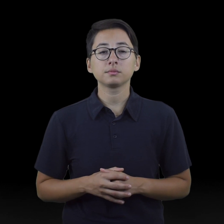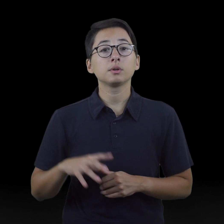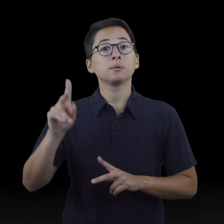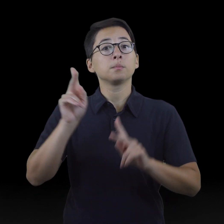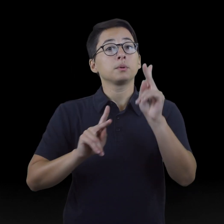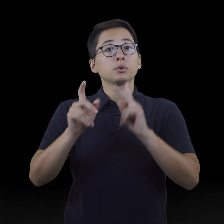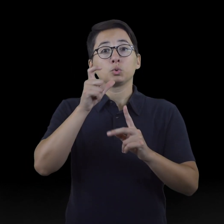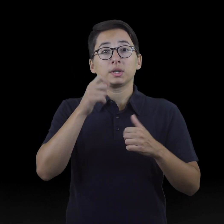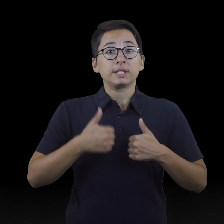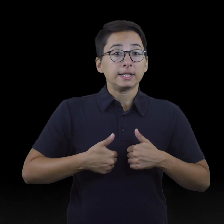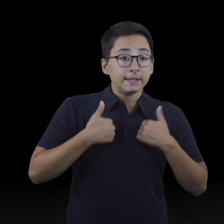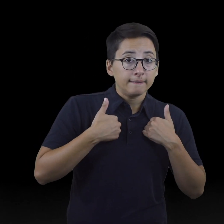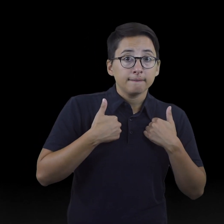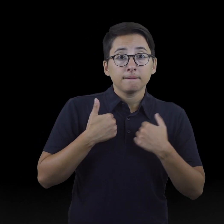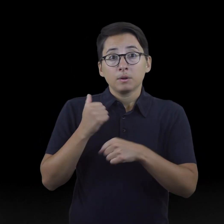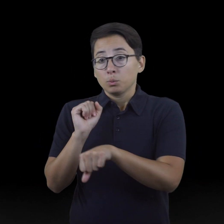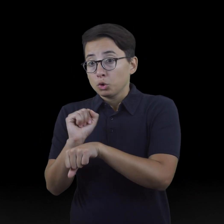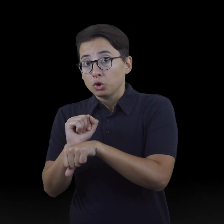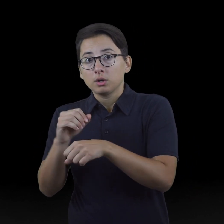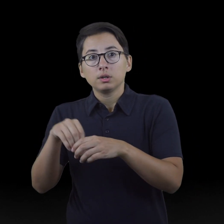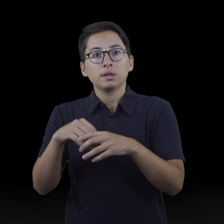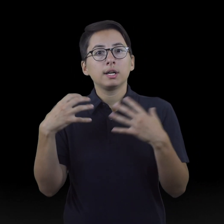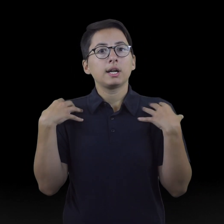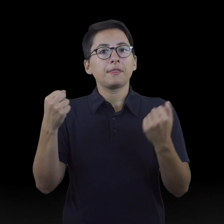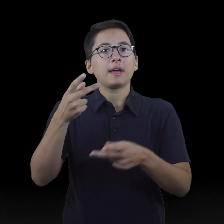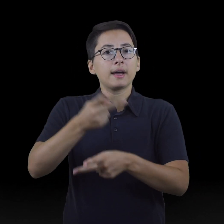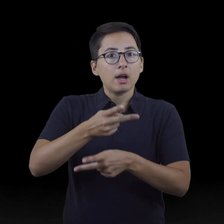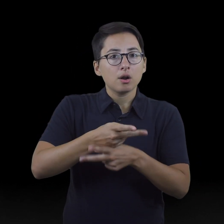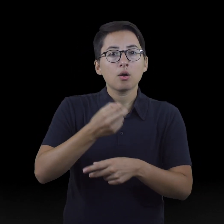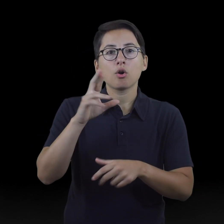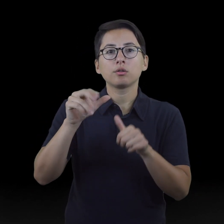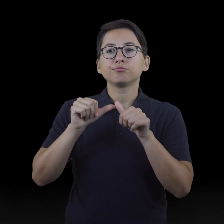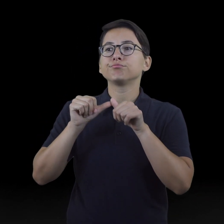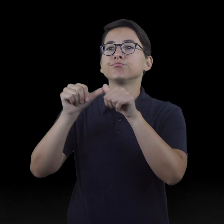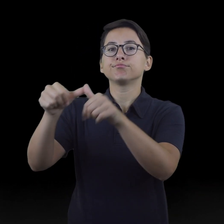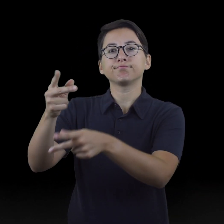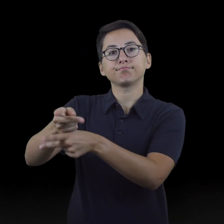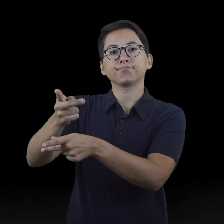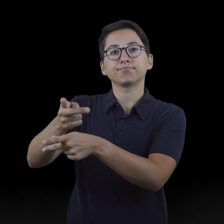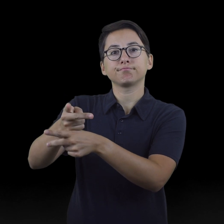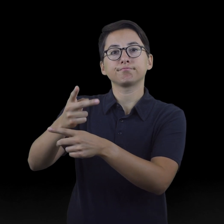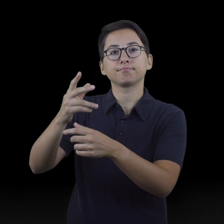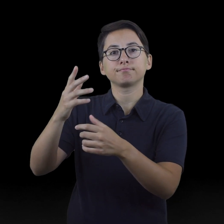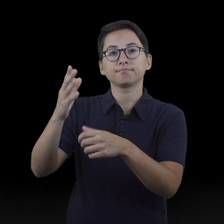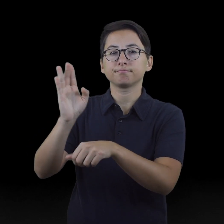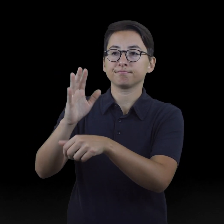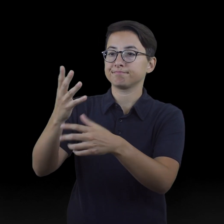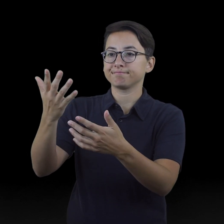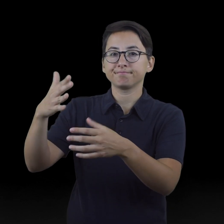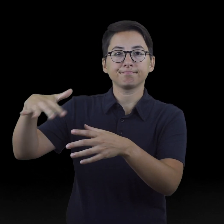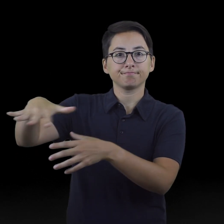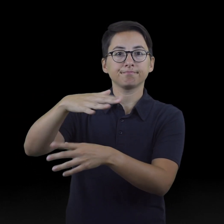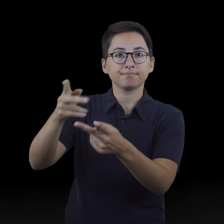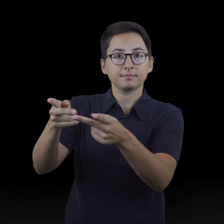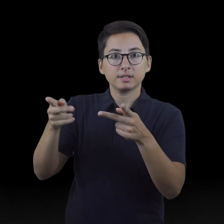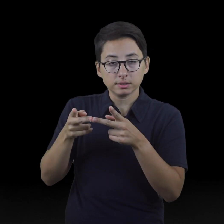People who live or work in a health care or long-term care facility,